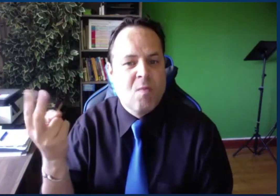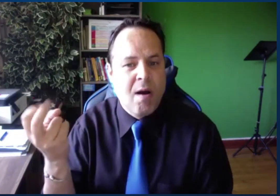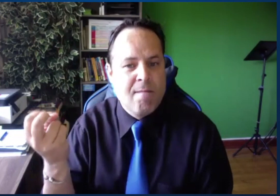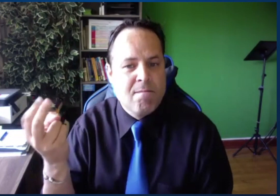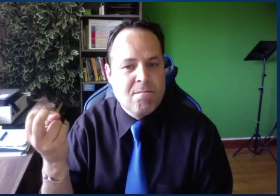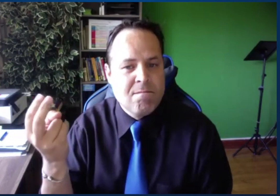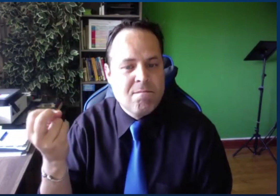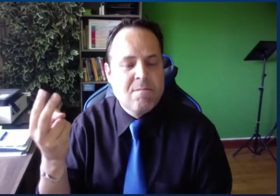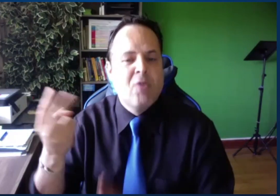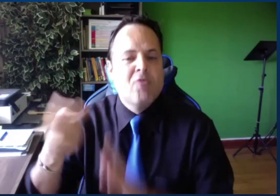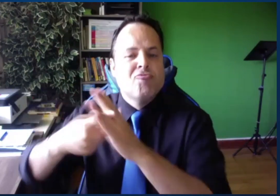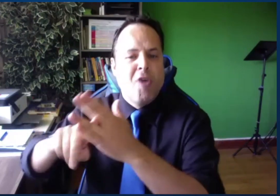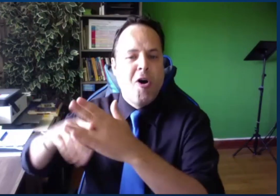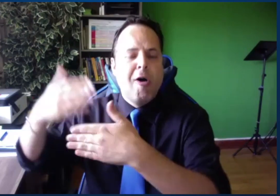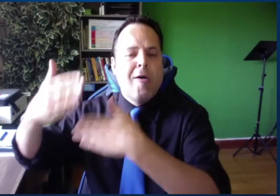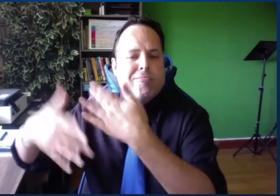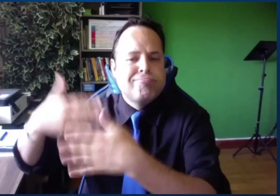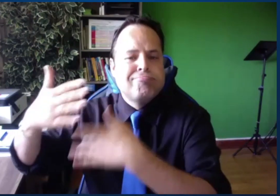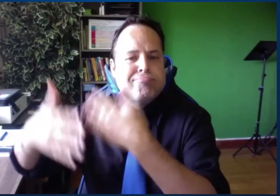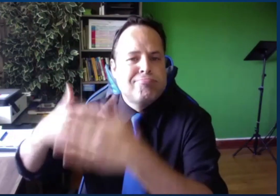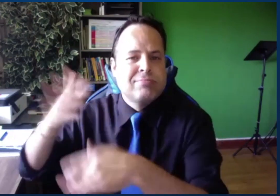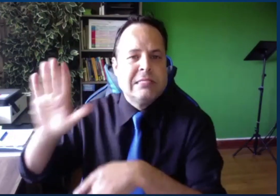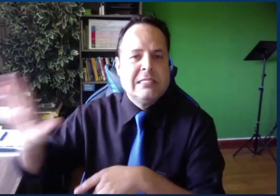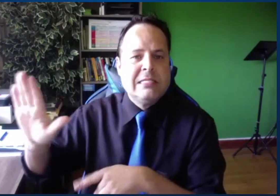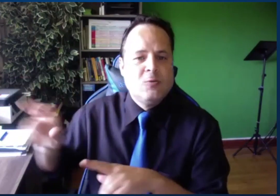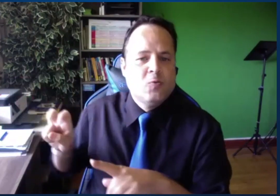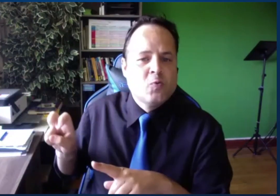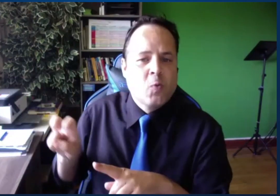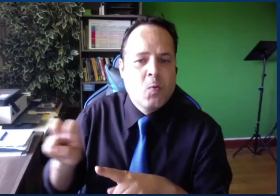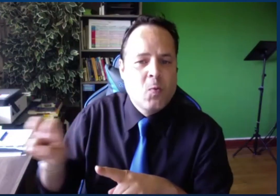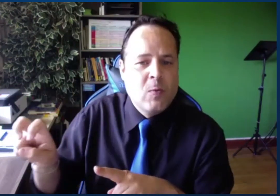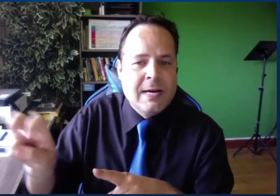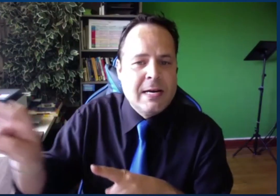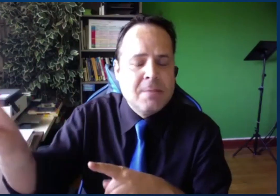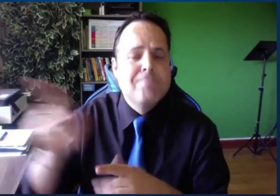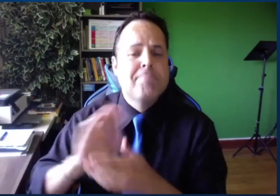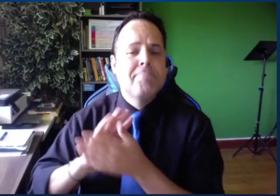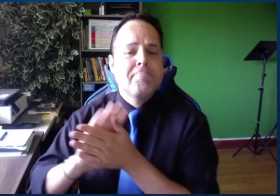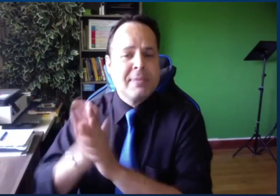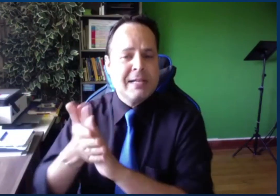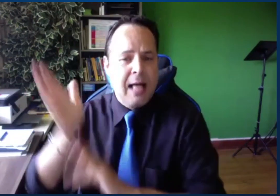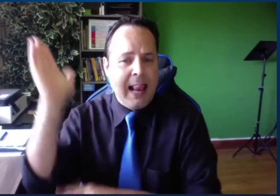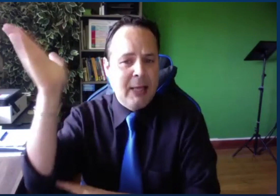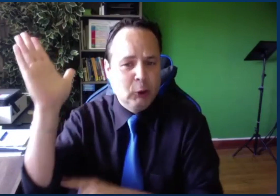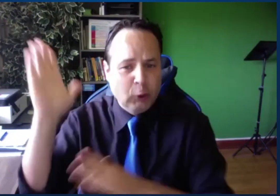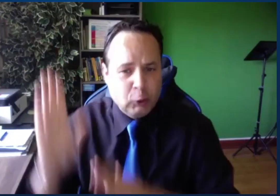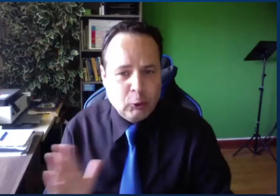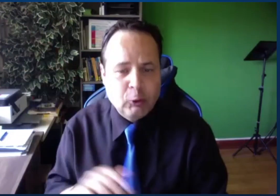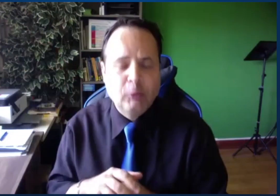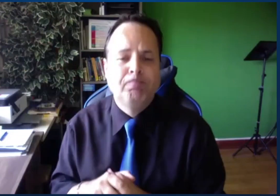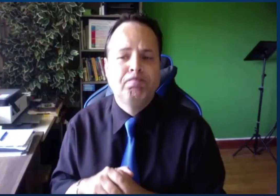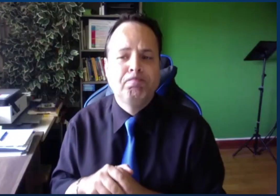education in 2012, and his journey led him